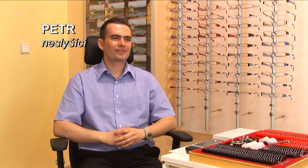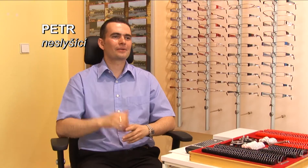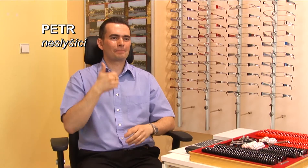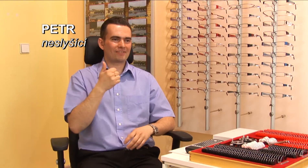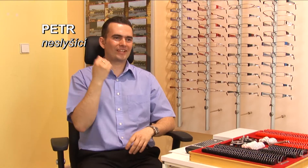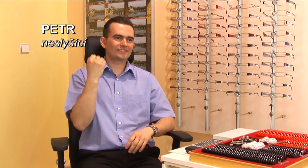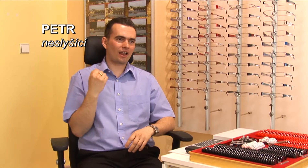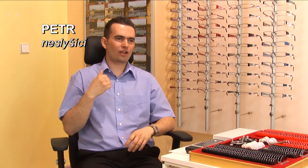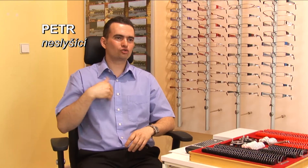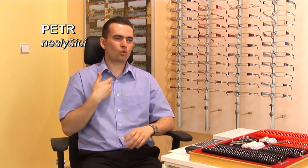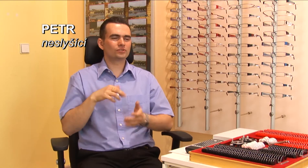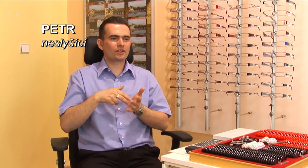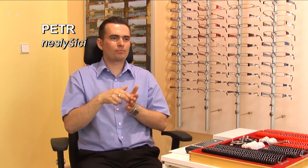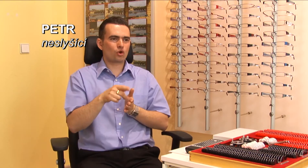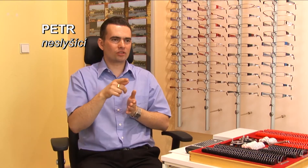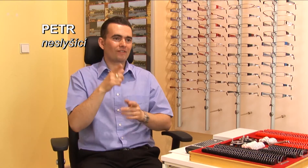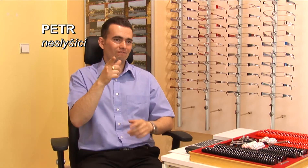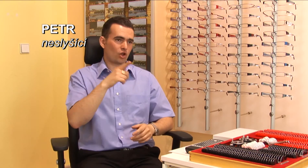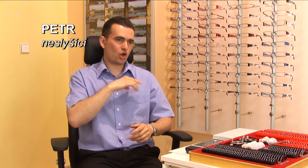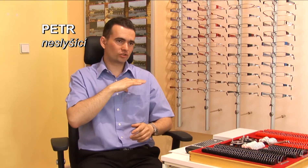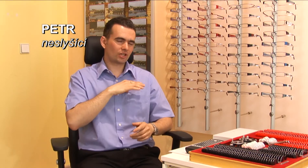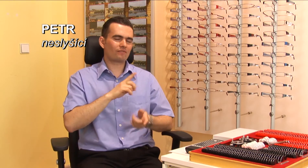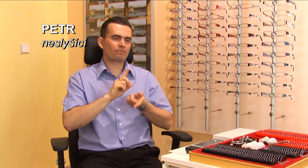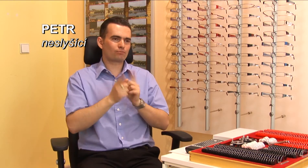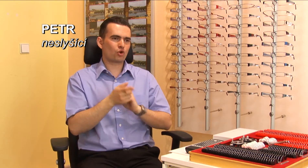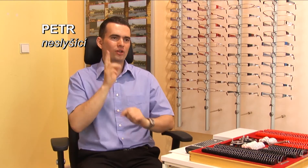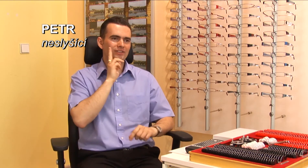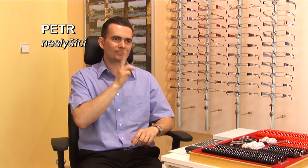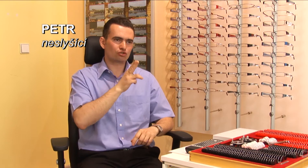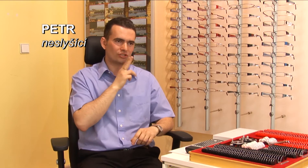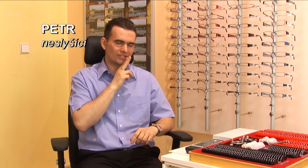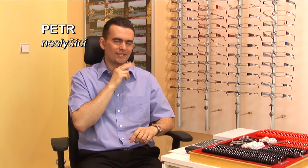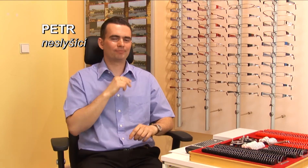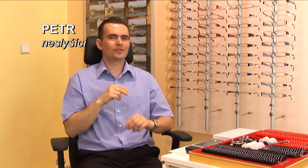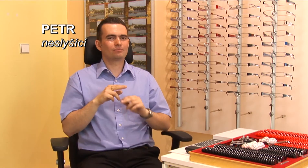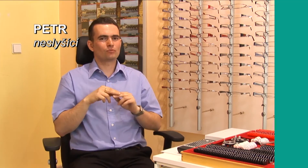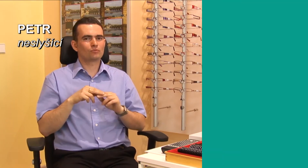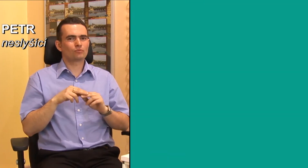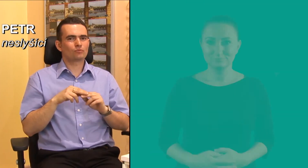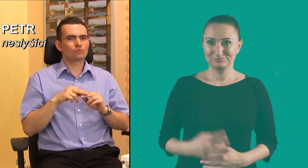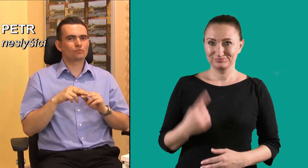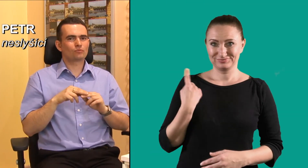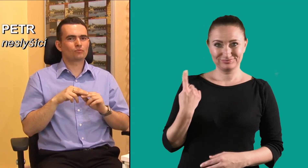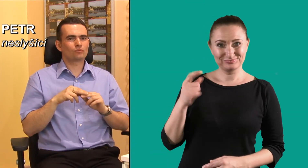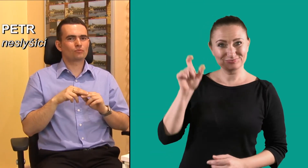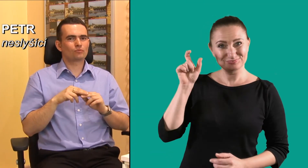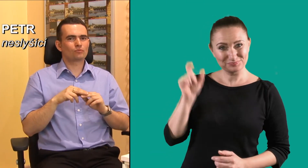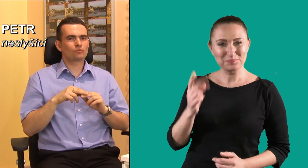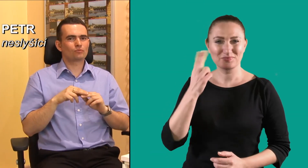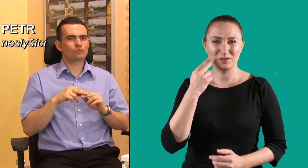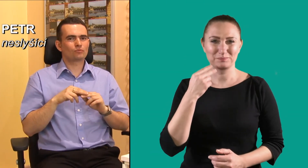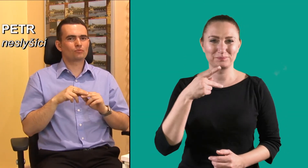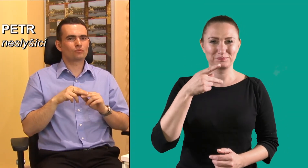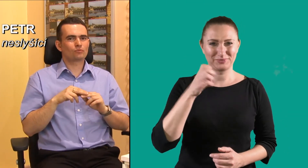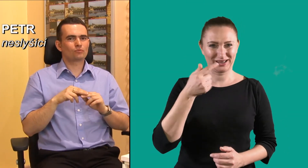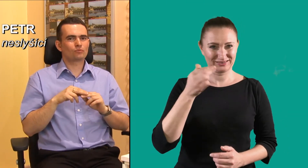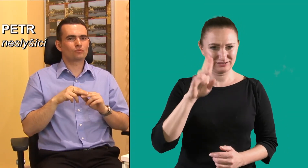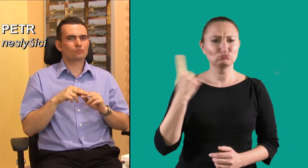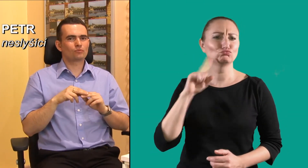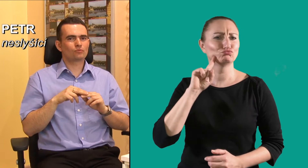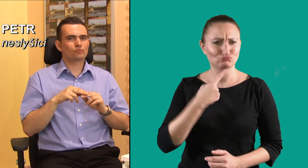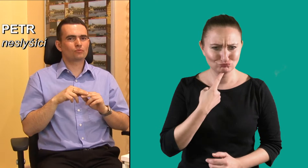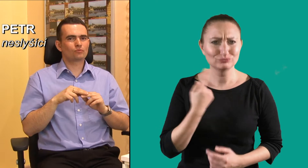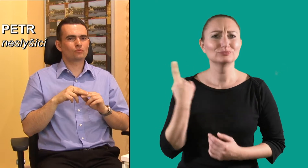Petr is hearing impaired.